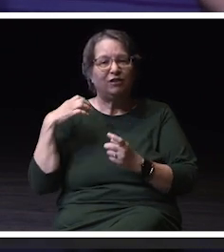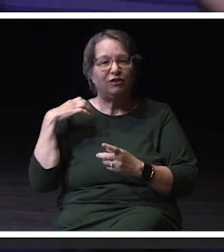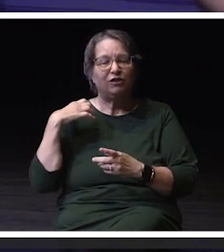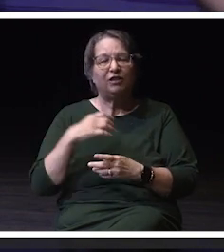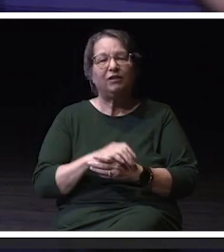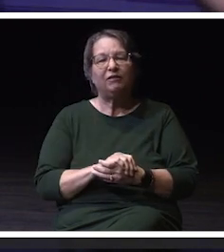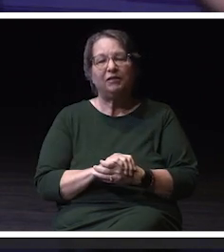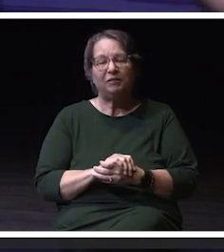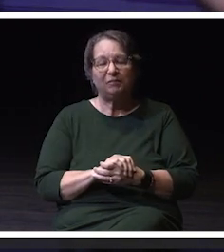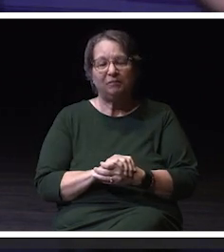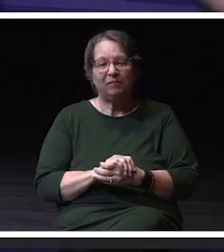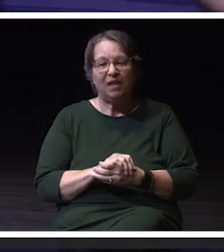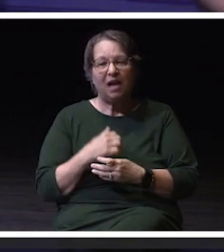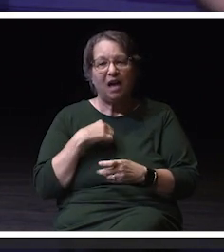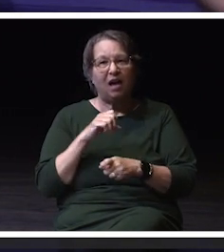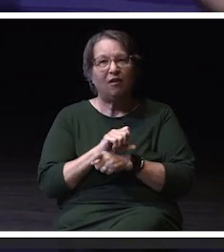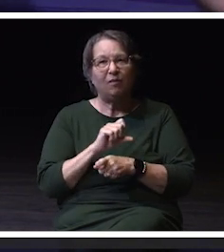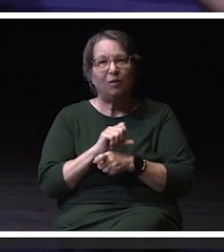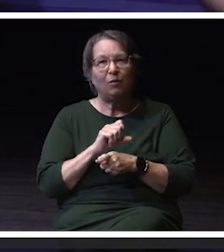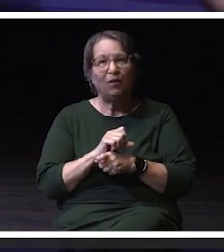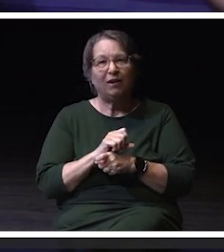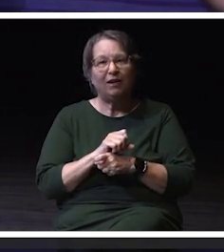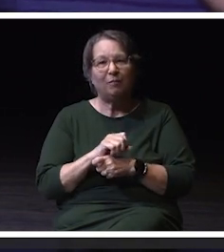for starting my third week in this role.